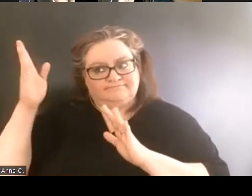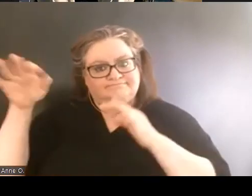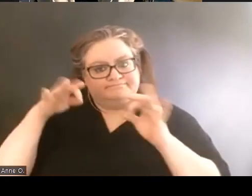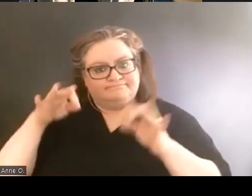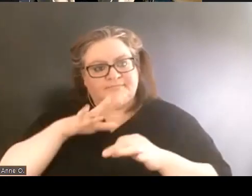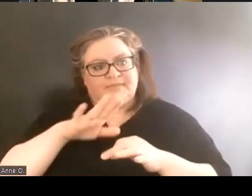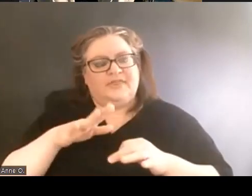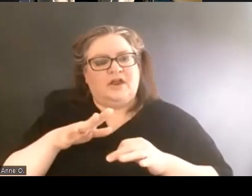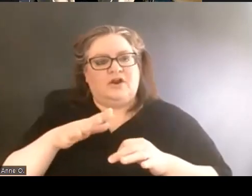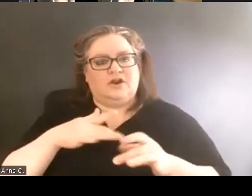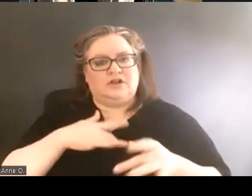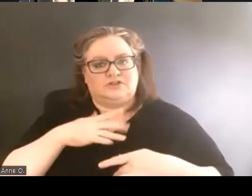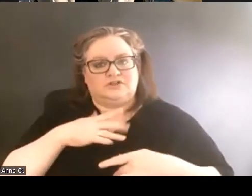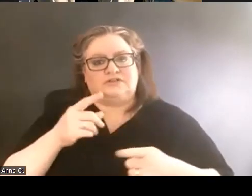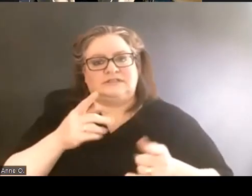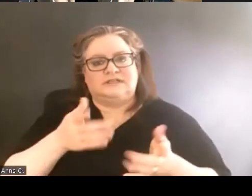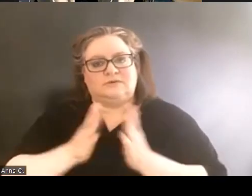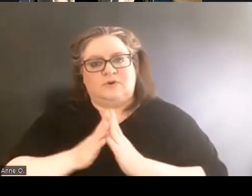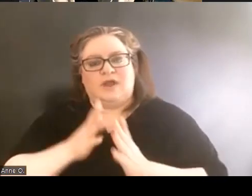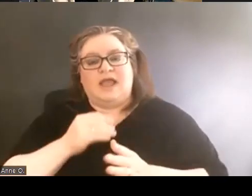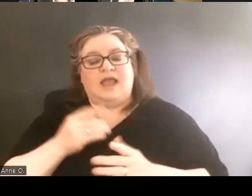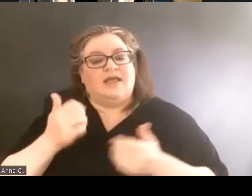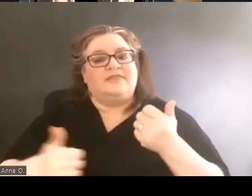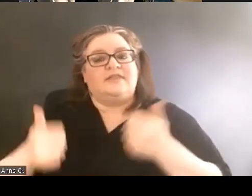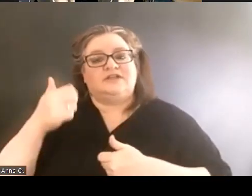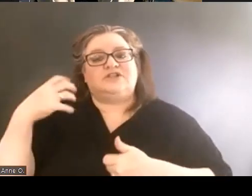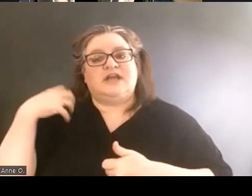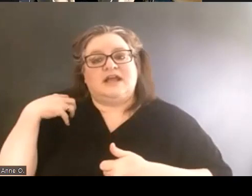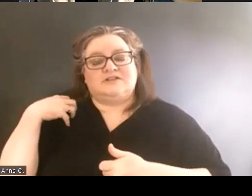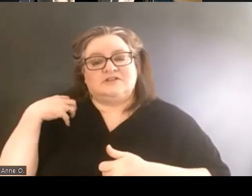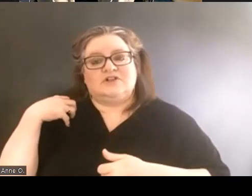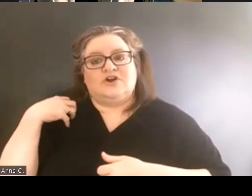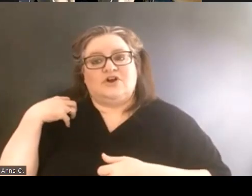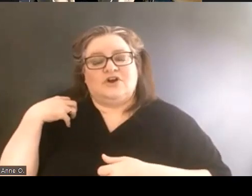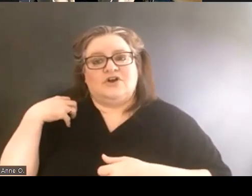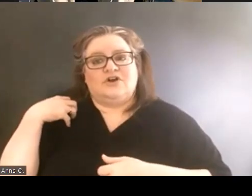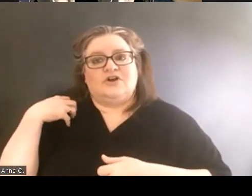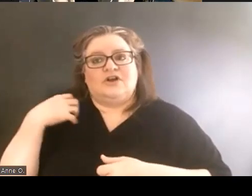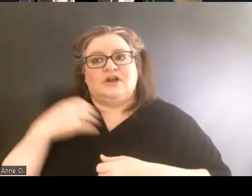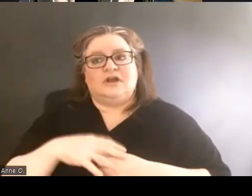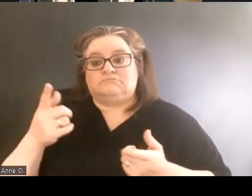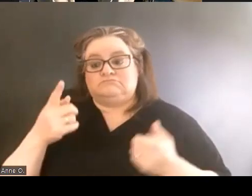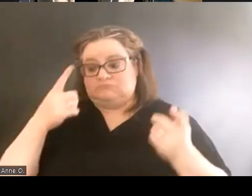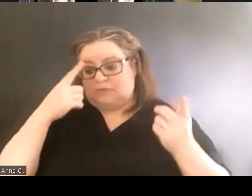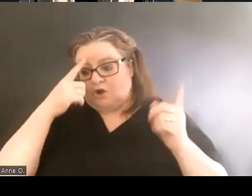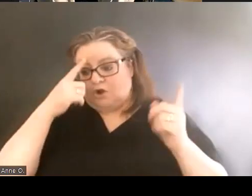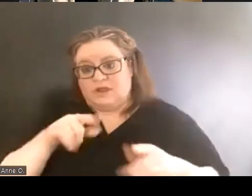and the Chancellor agreed that a cultural center,